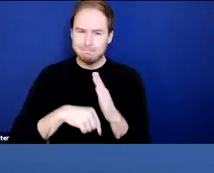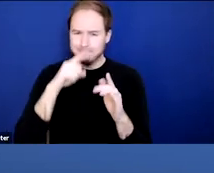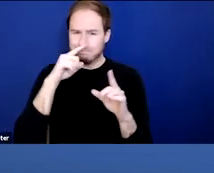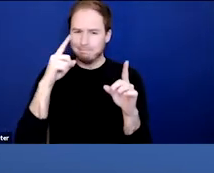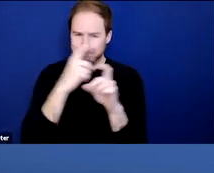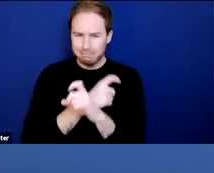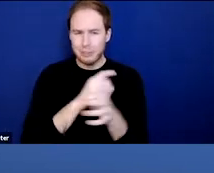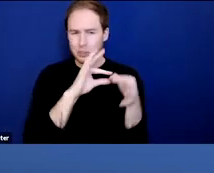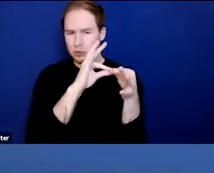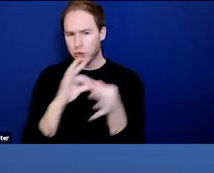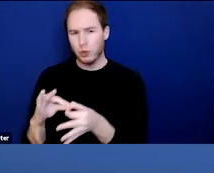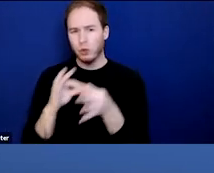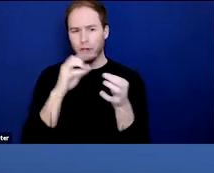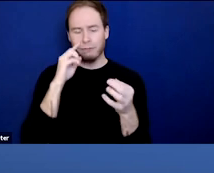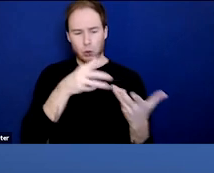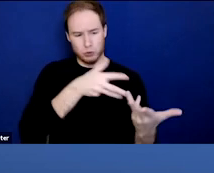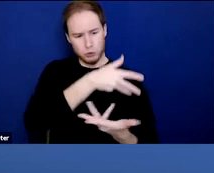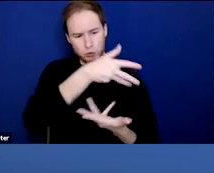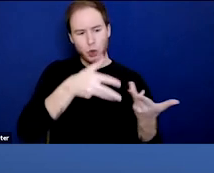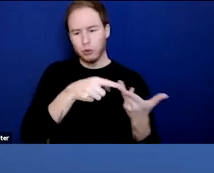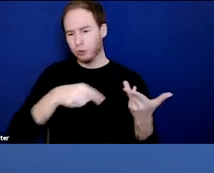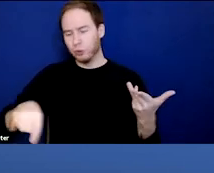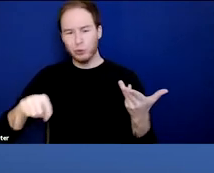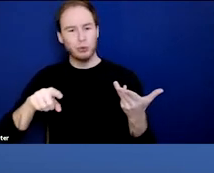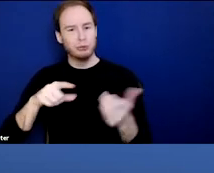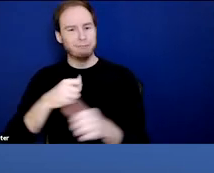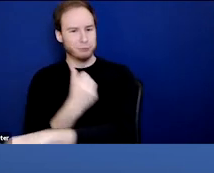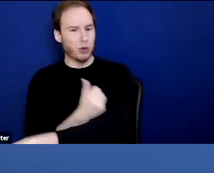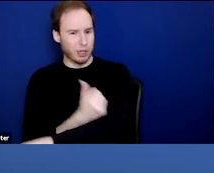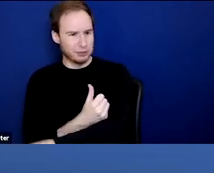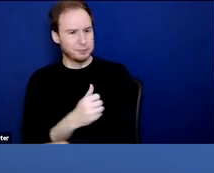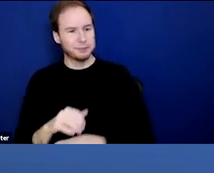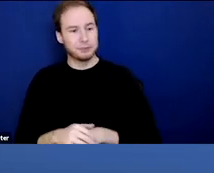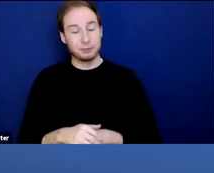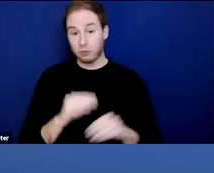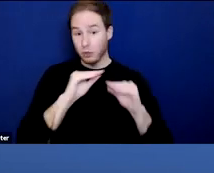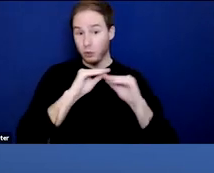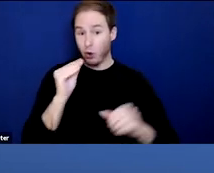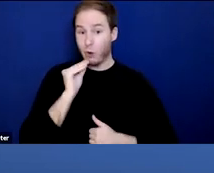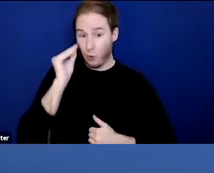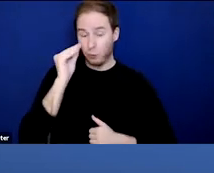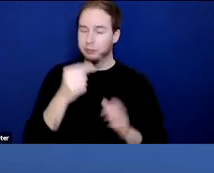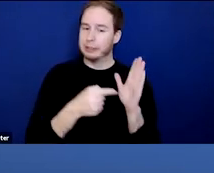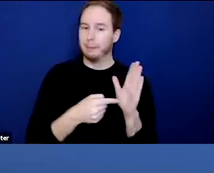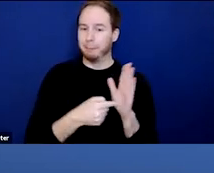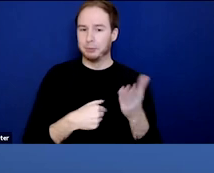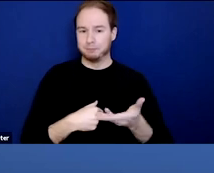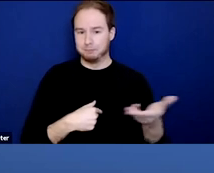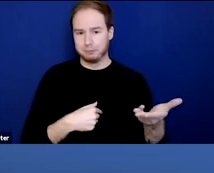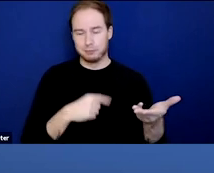between social factors and illicit drug use. Homelessness, for example, is a really complex problem.